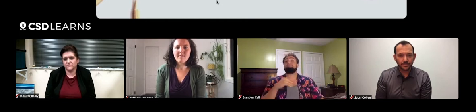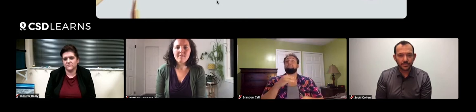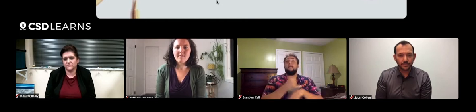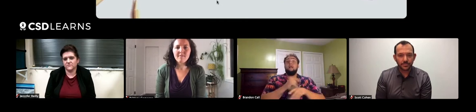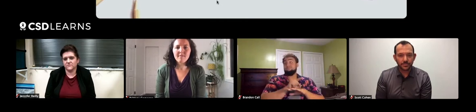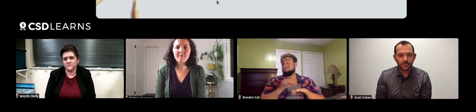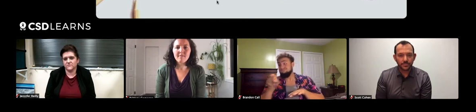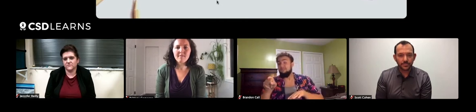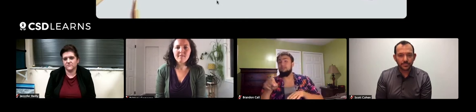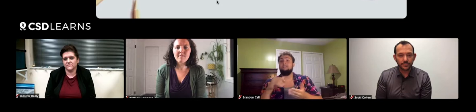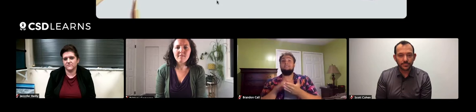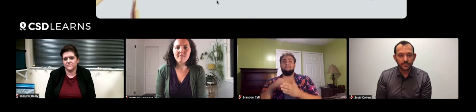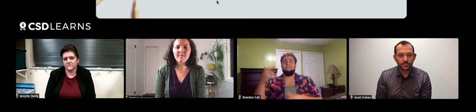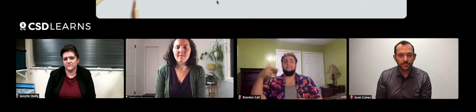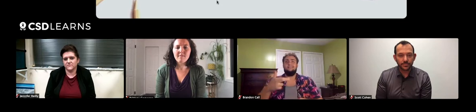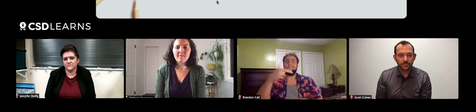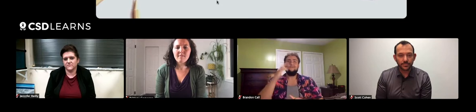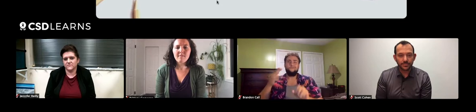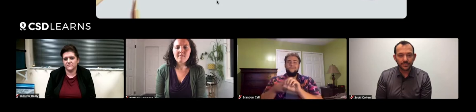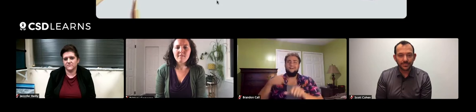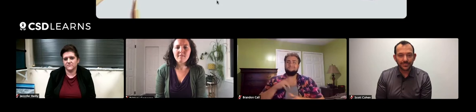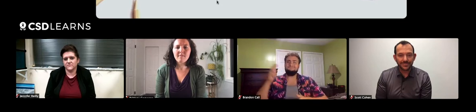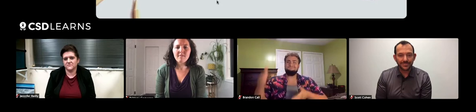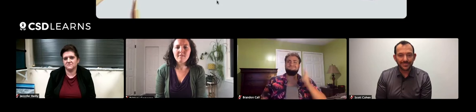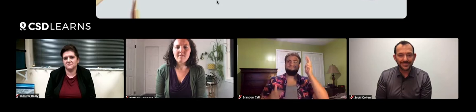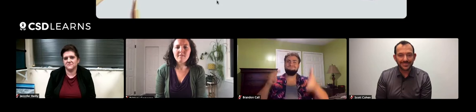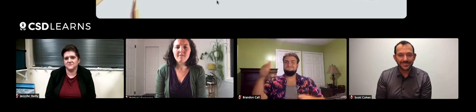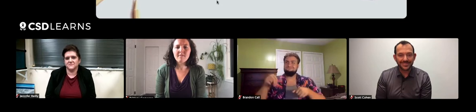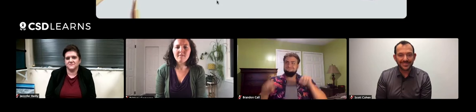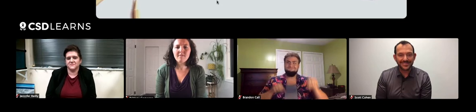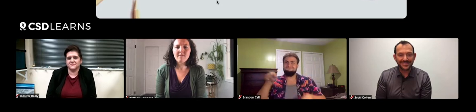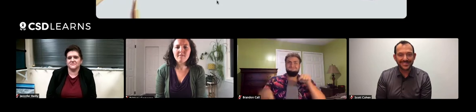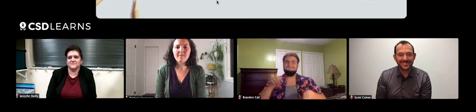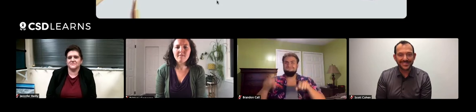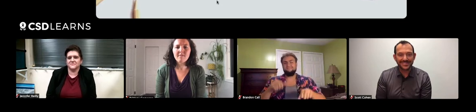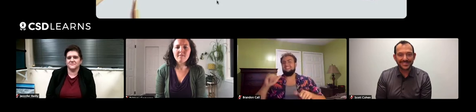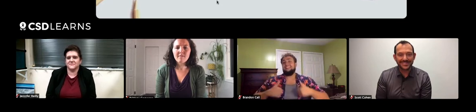And when we're at that island, there's a lot of times where there's porpoises and dolphins jumping out of the water right next to us